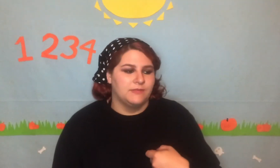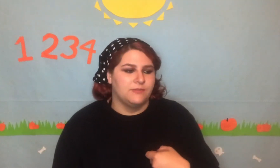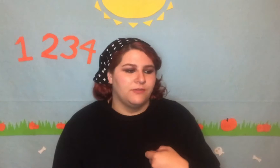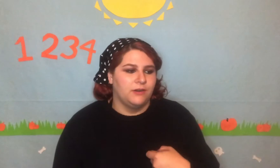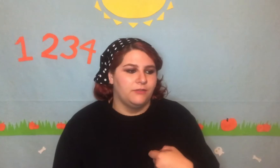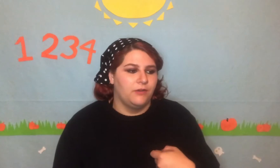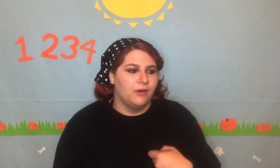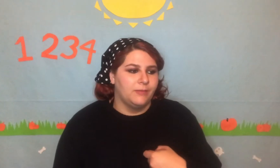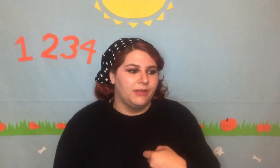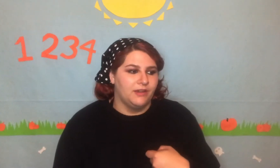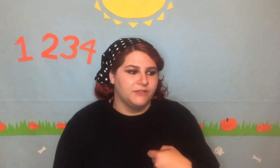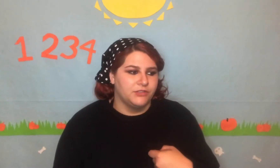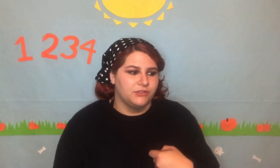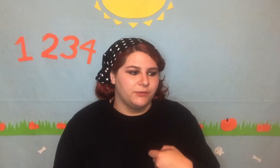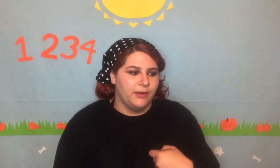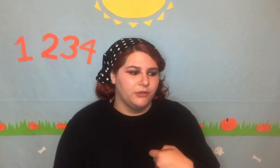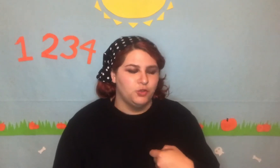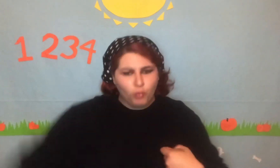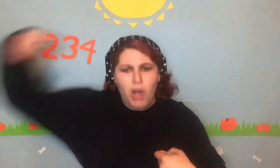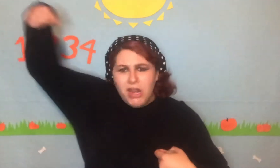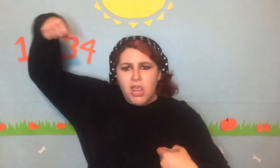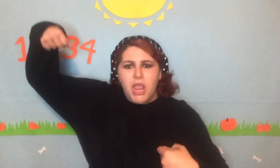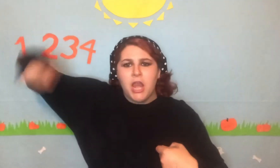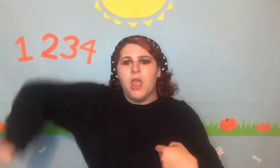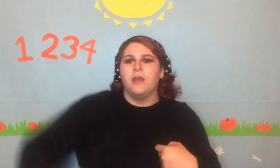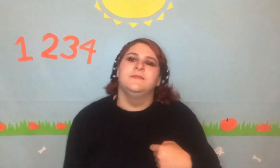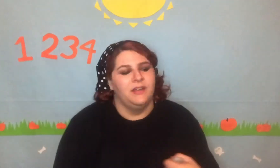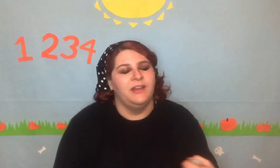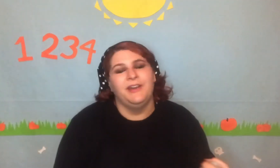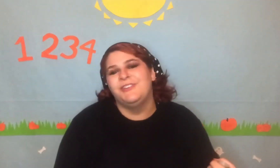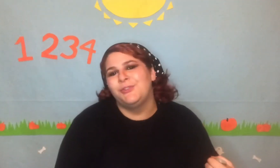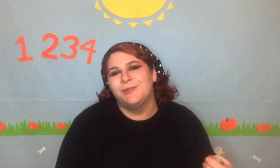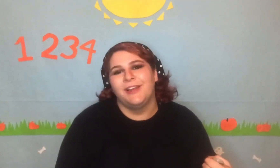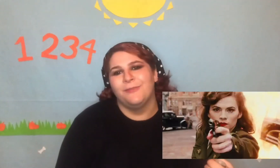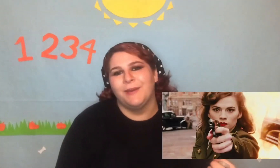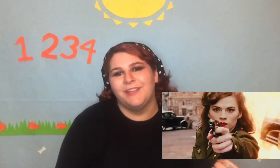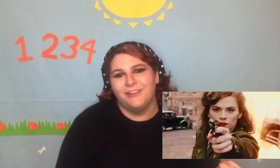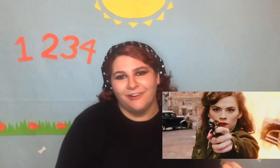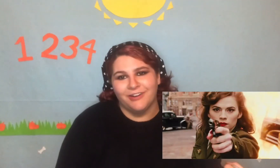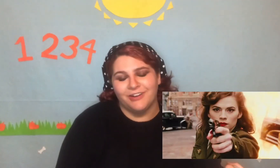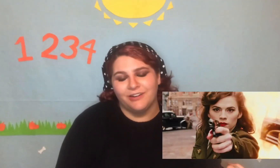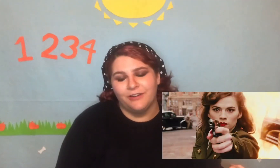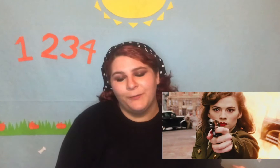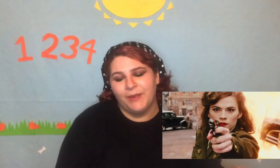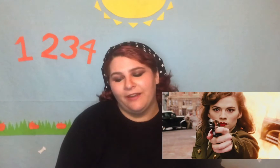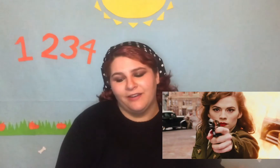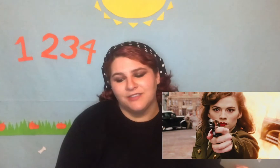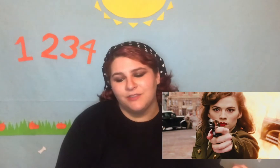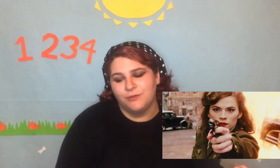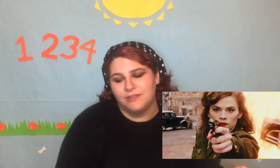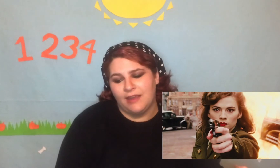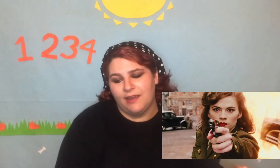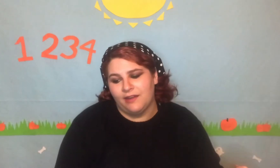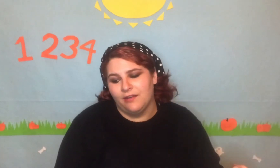in front of army officers so I get shredded. And I do love Peggy Carter. Oh my God it's so sad.